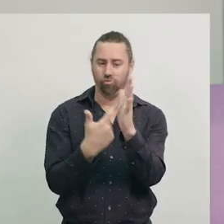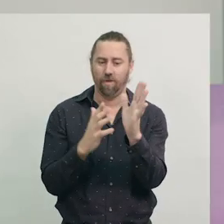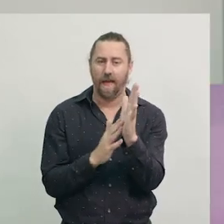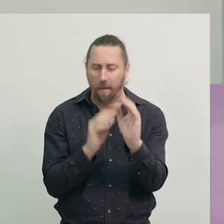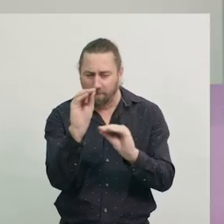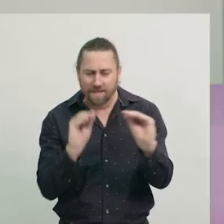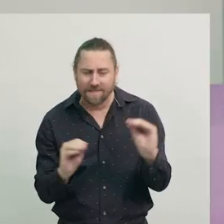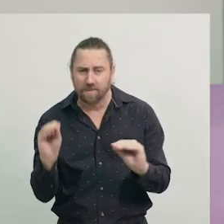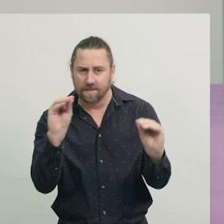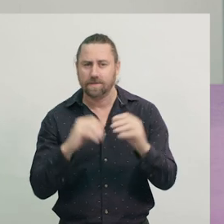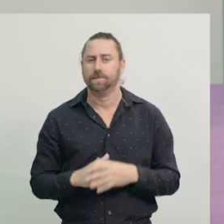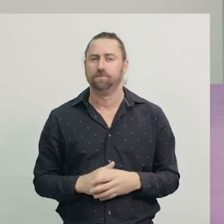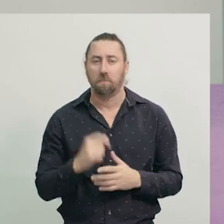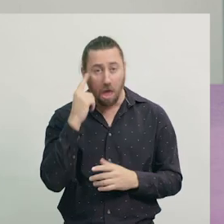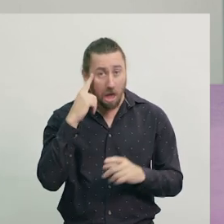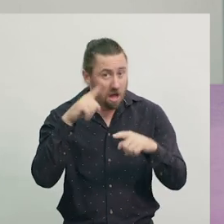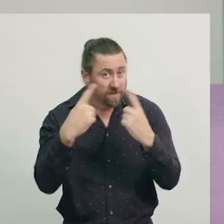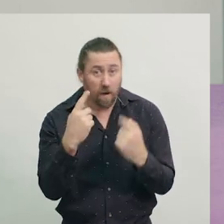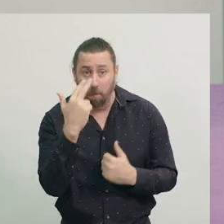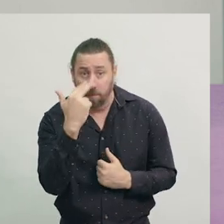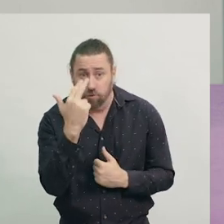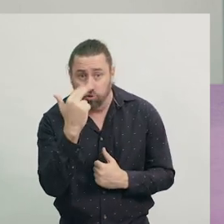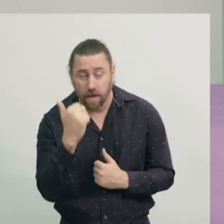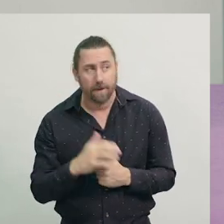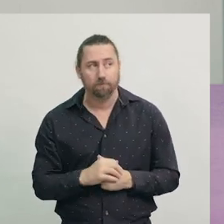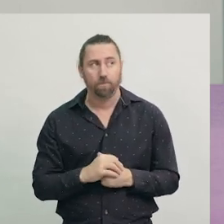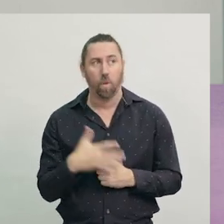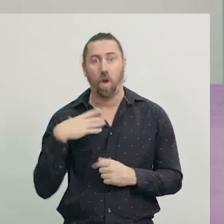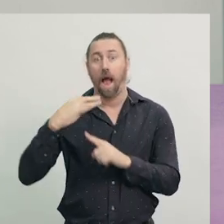Let's make another picture with our tangrams. How about a helicopter?